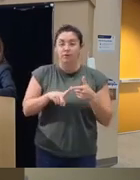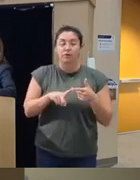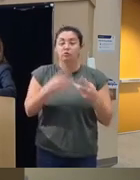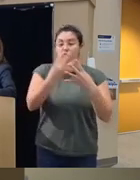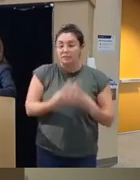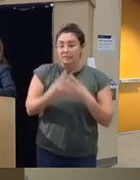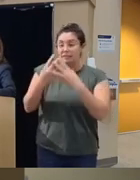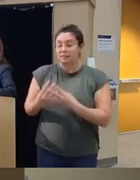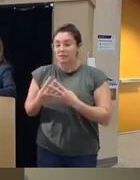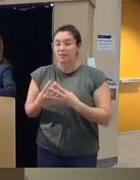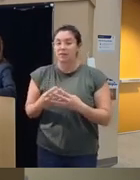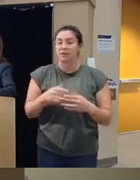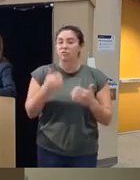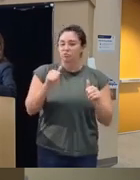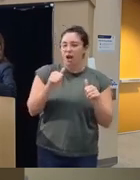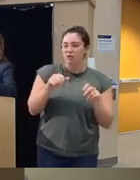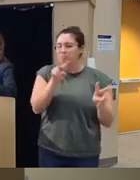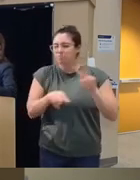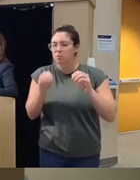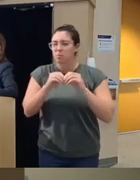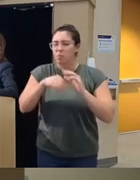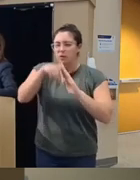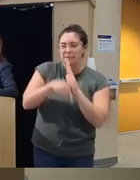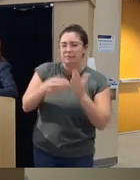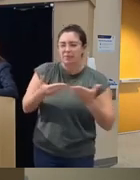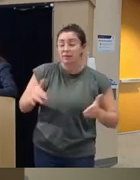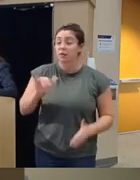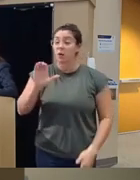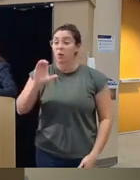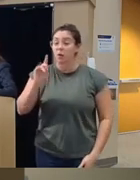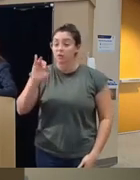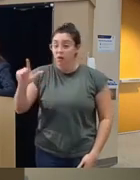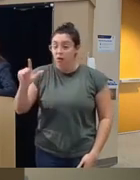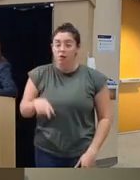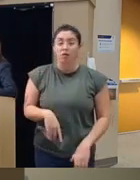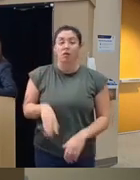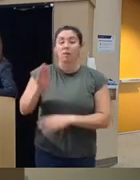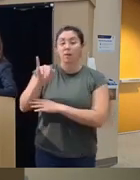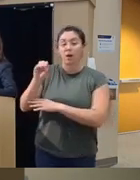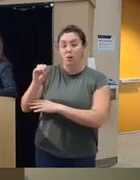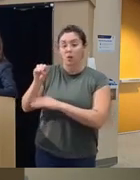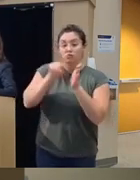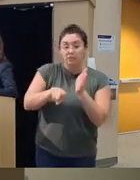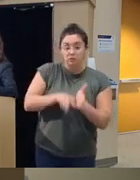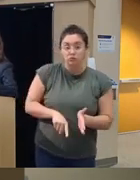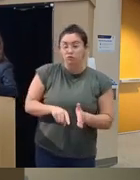depression to tap into like cortisol or other uh biomarker research will be really important um to